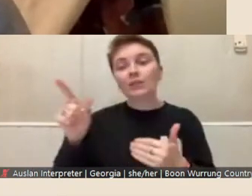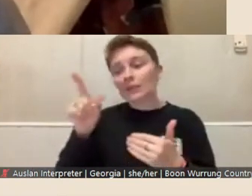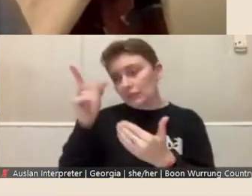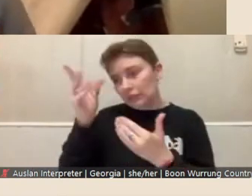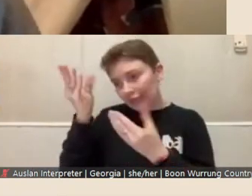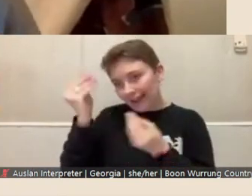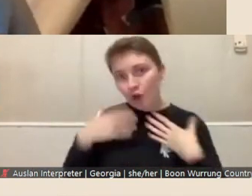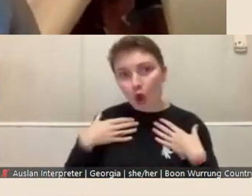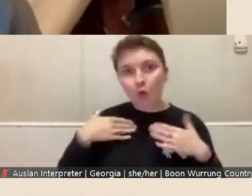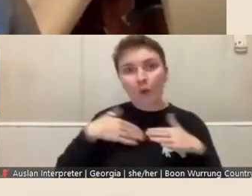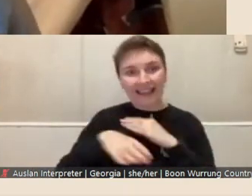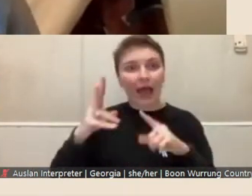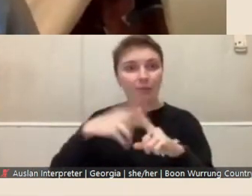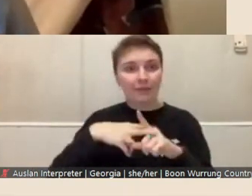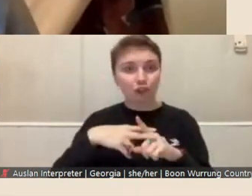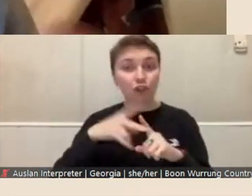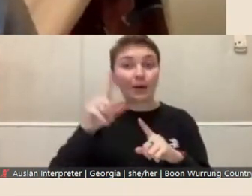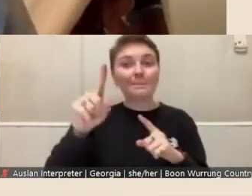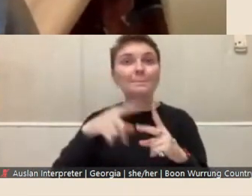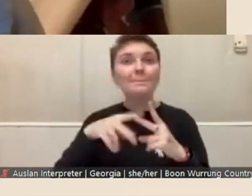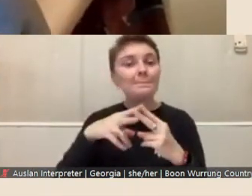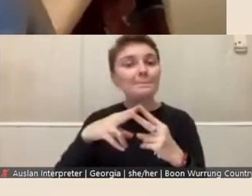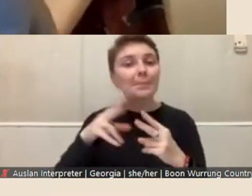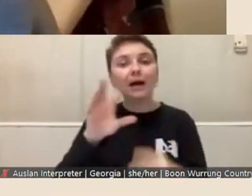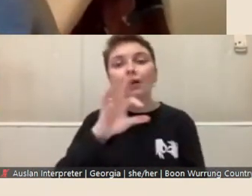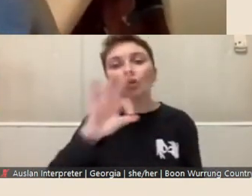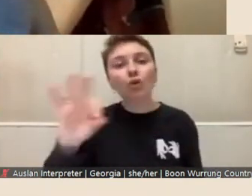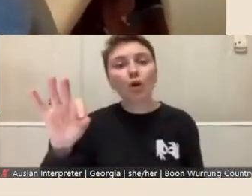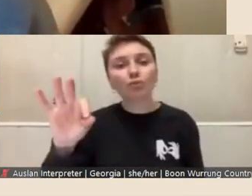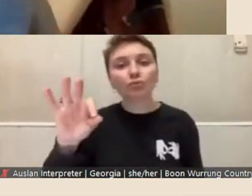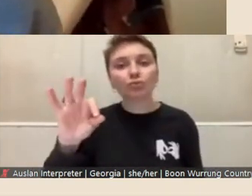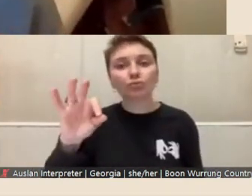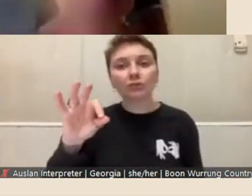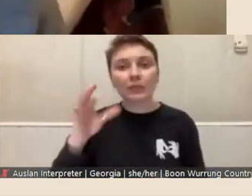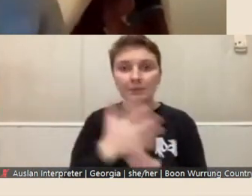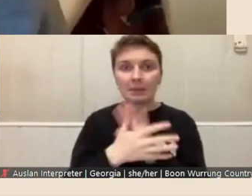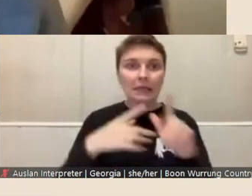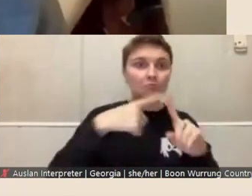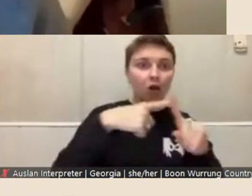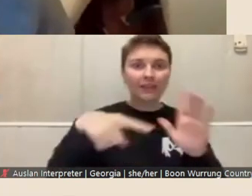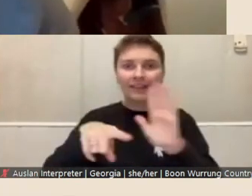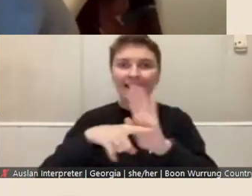But that isn't necessarily a positive or a negative, it's really just to understand